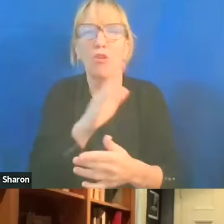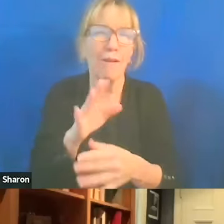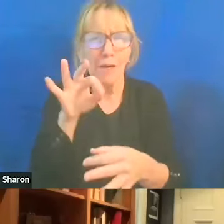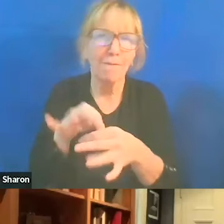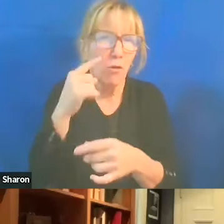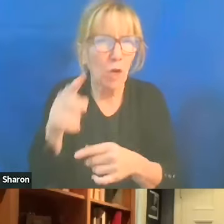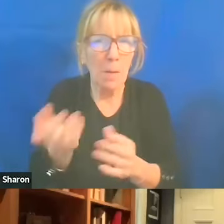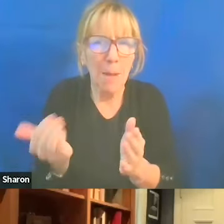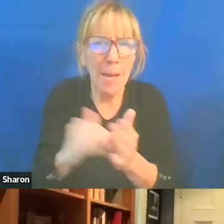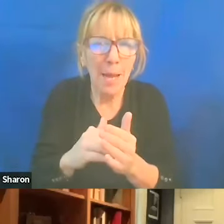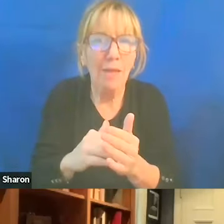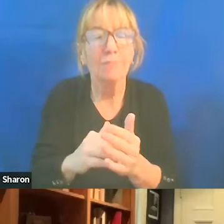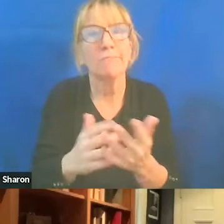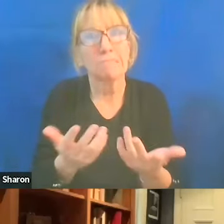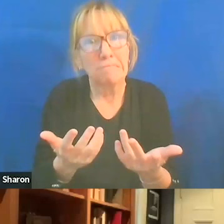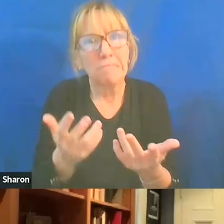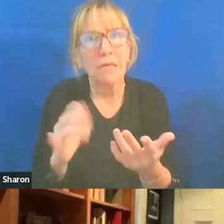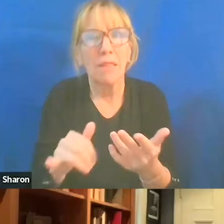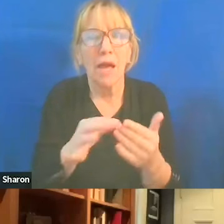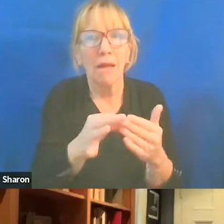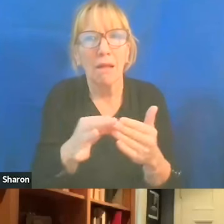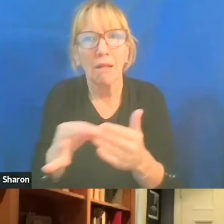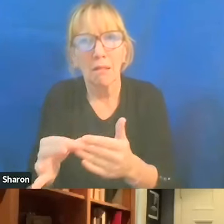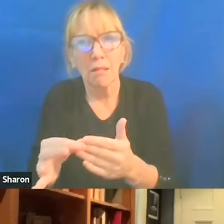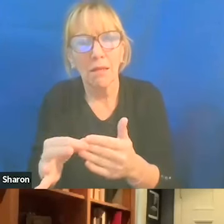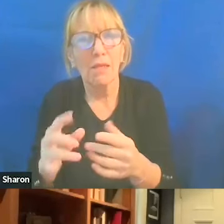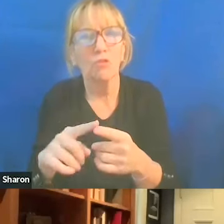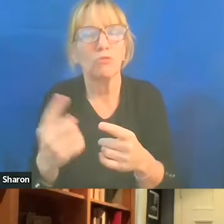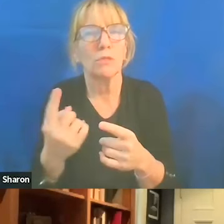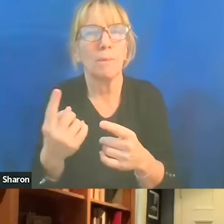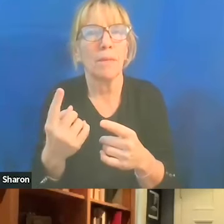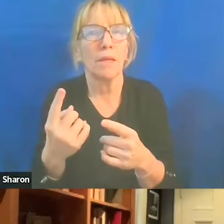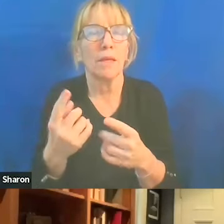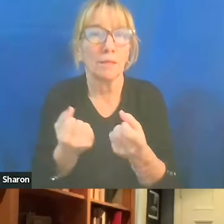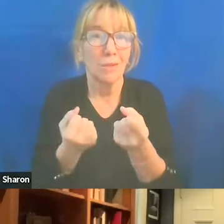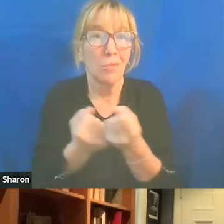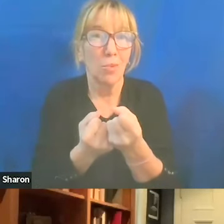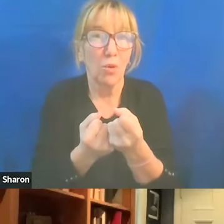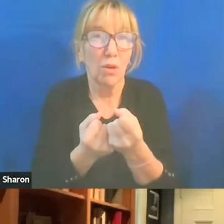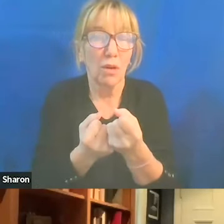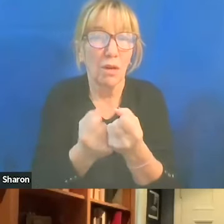And so, is that gonna be something that's gonna be... You know, the support of Israel if he loses the election?